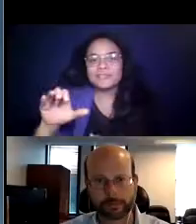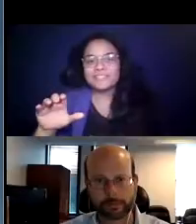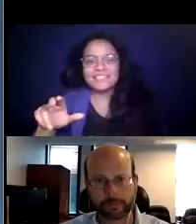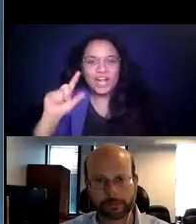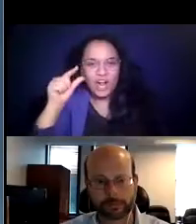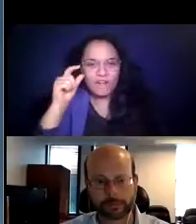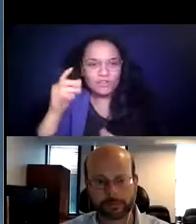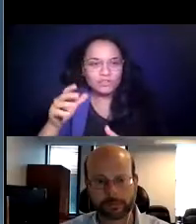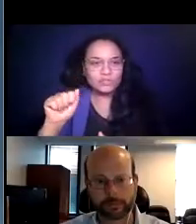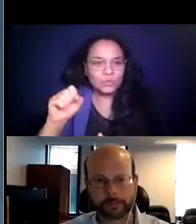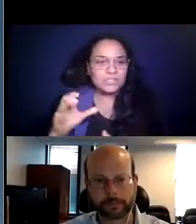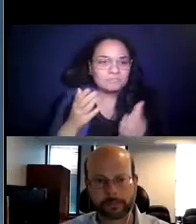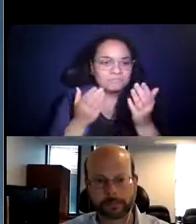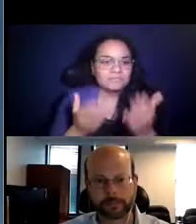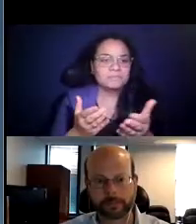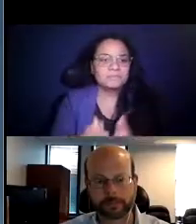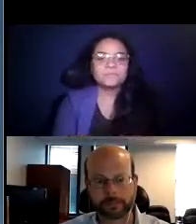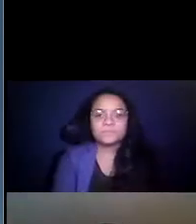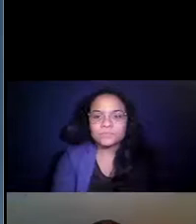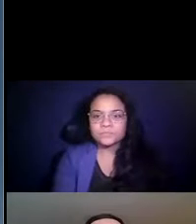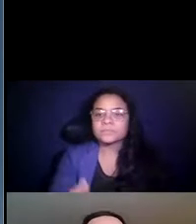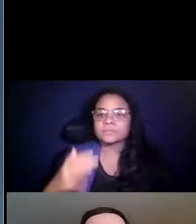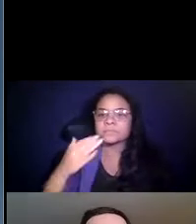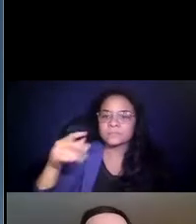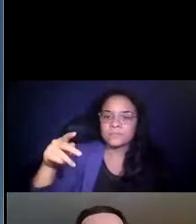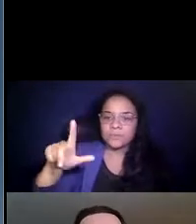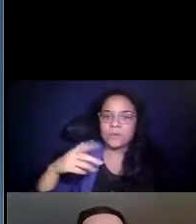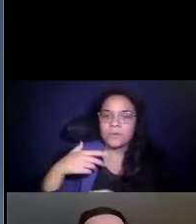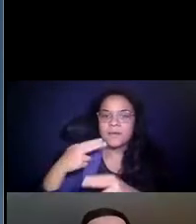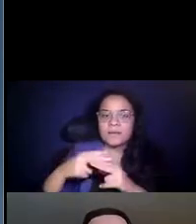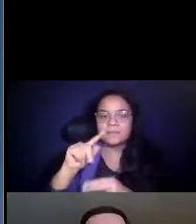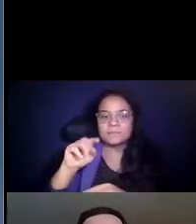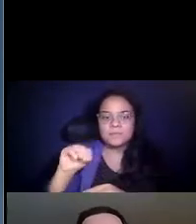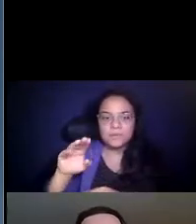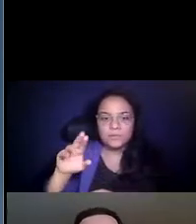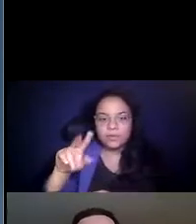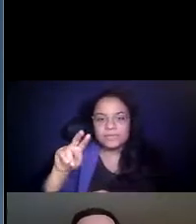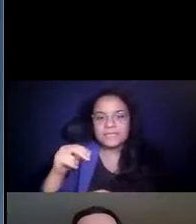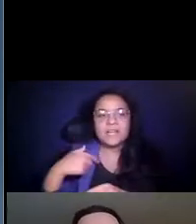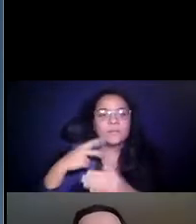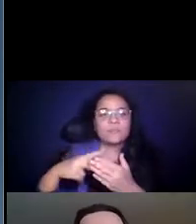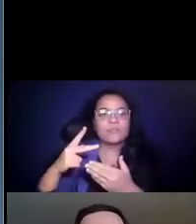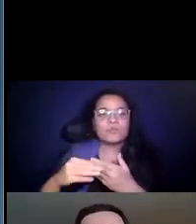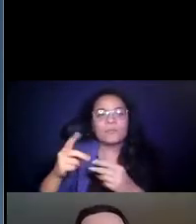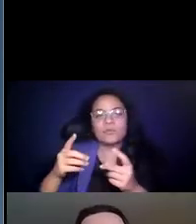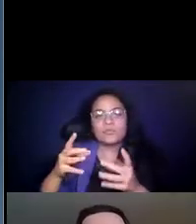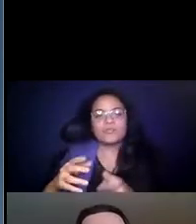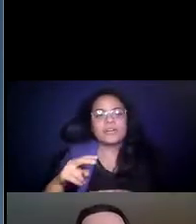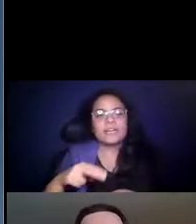14:28:55 >> Thanks, Paul. 14:29:02 I'm the program director for infrastructure at the national governors association and